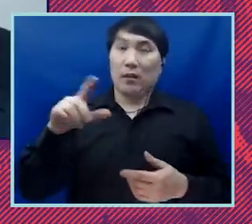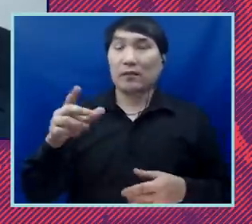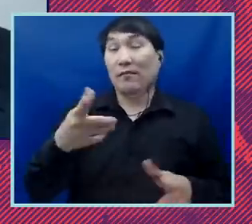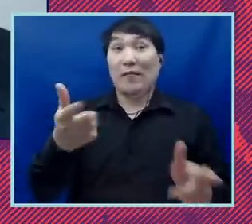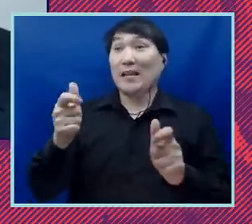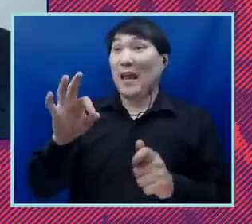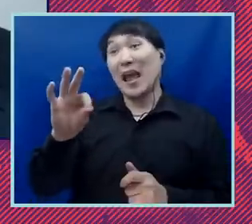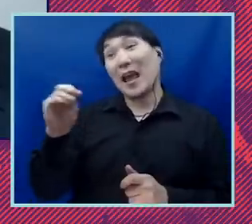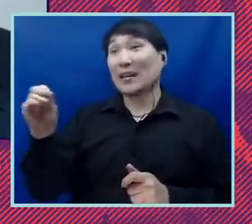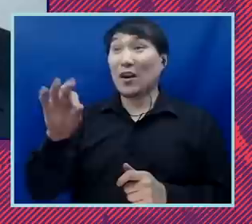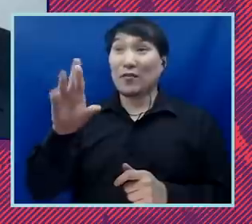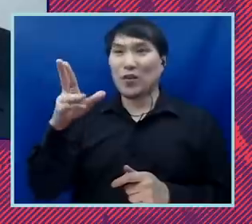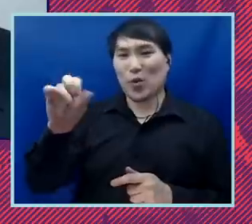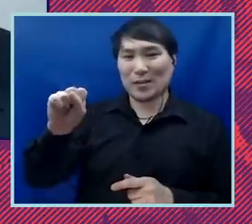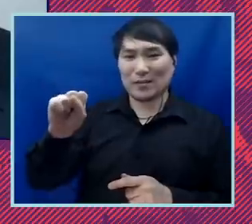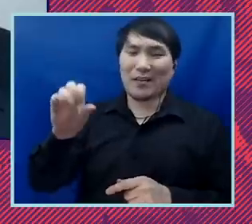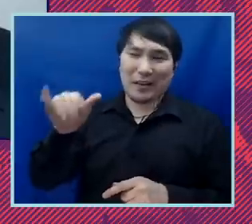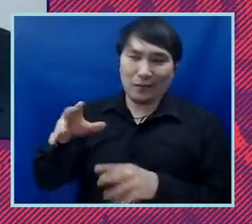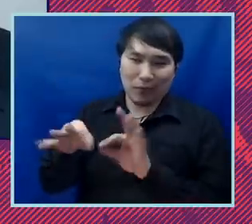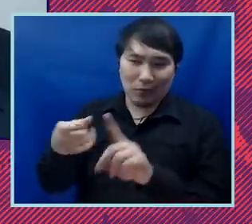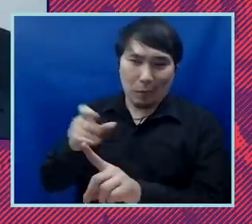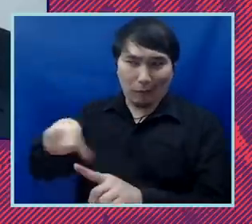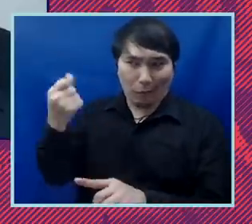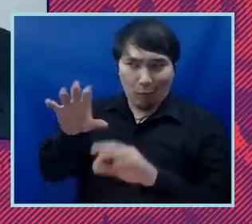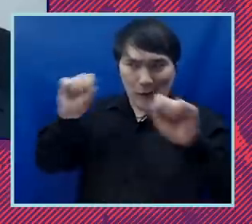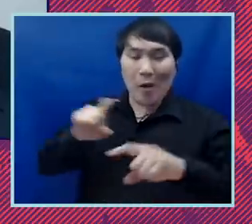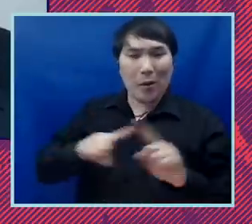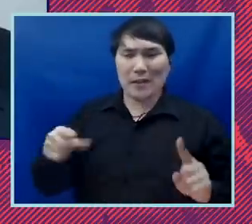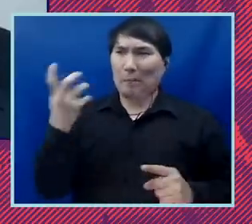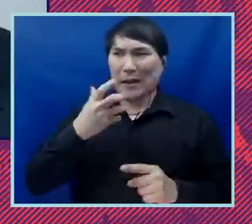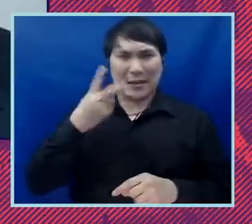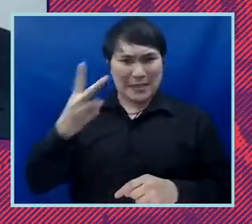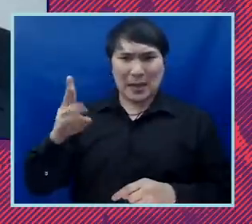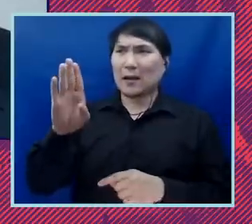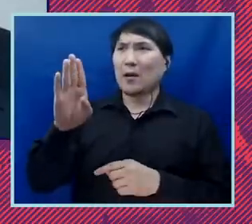another president. But it's been remarkable to see how the Biden administration really has jumped on